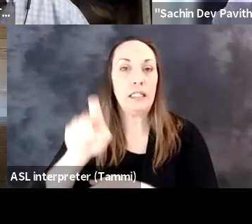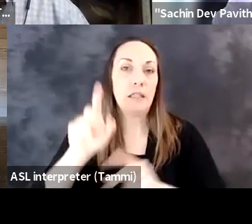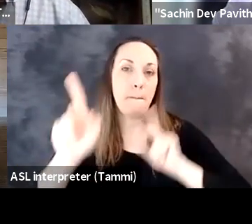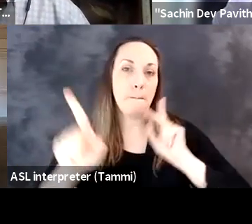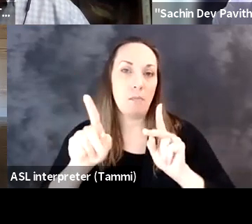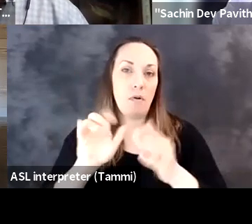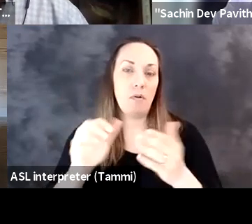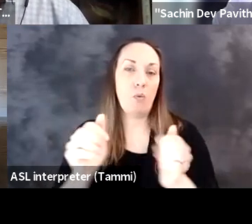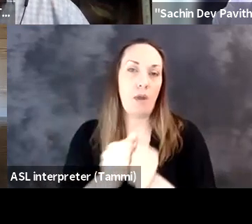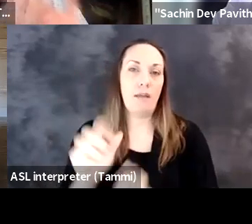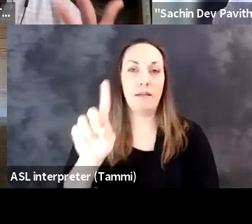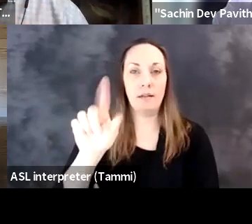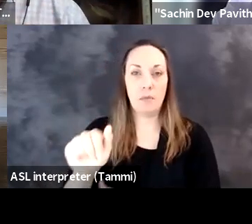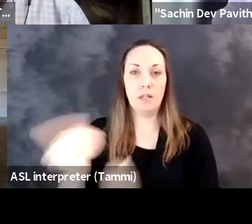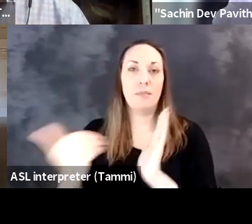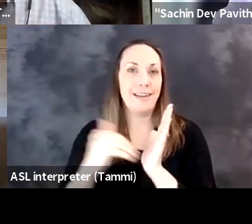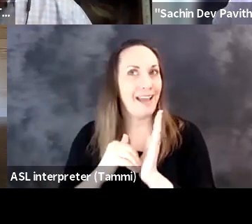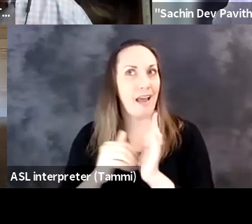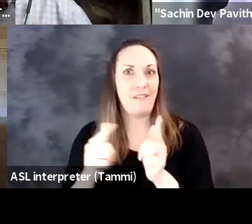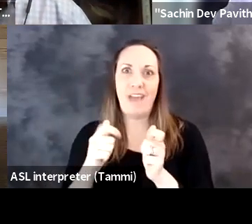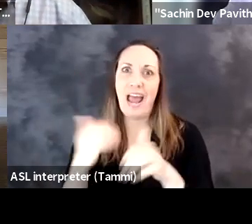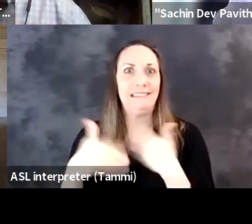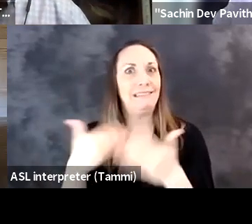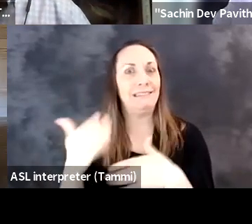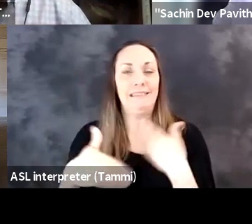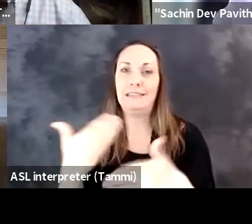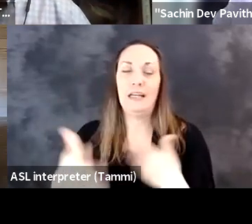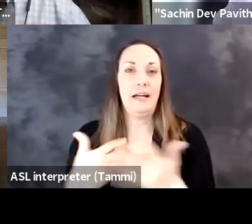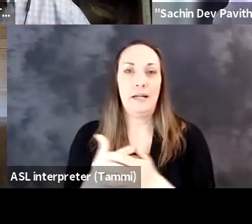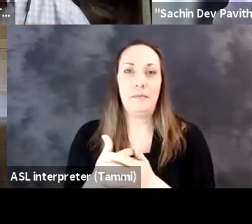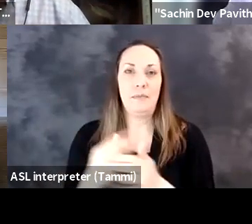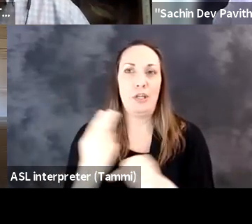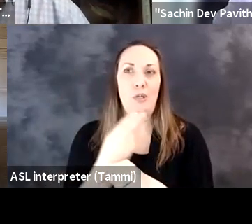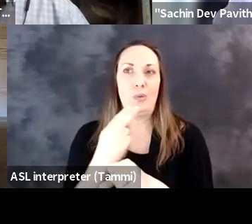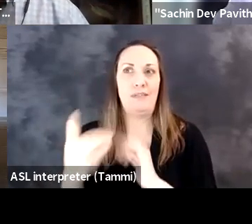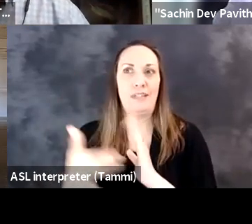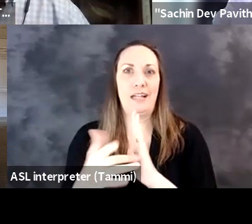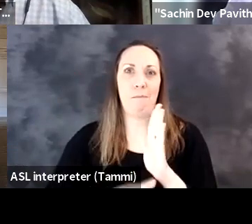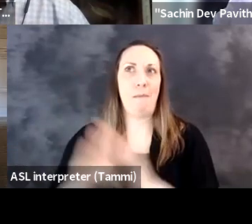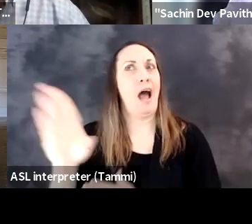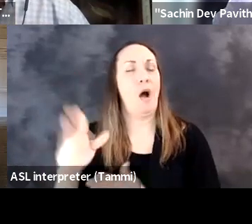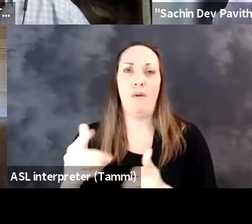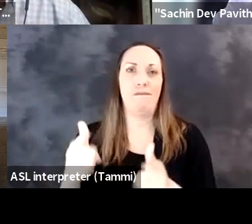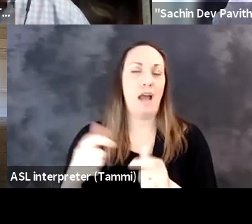So we have definitely seen an uptick in attention to the needs of people with disabilities but, again, with the fast